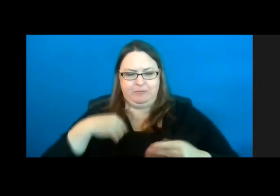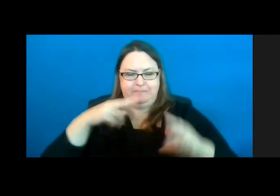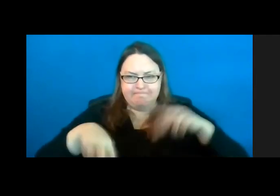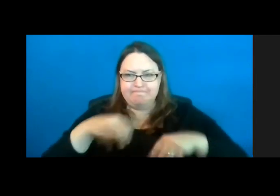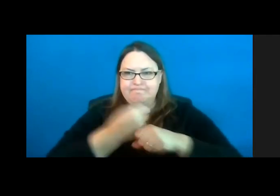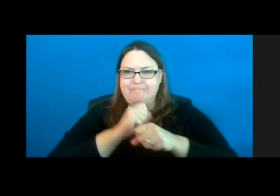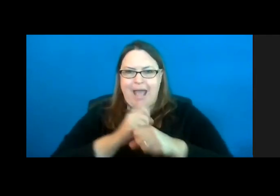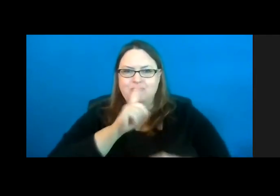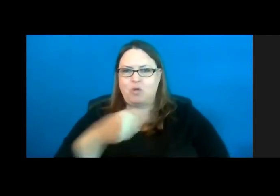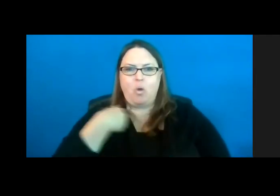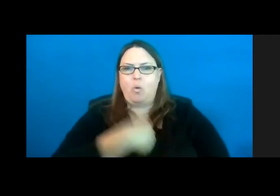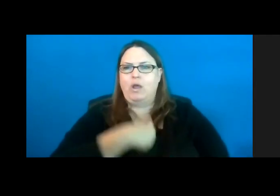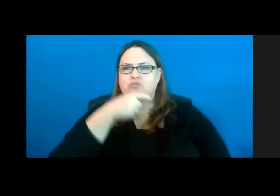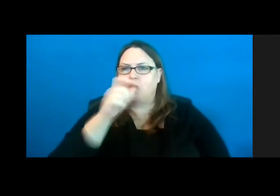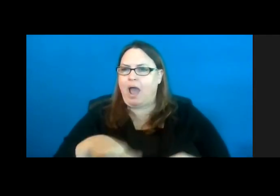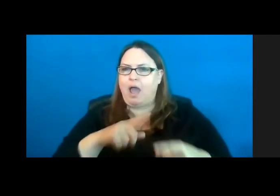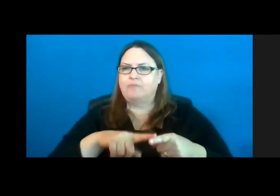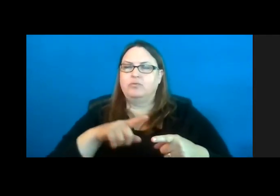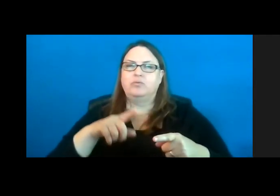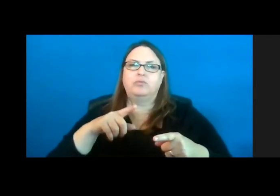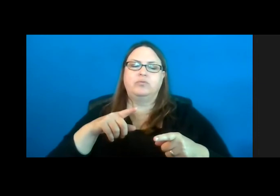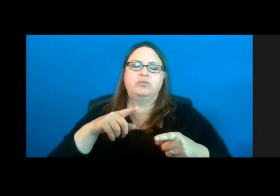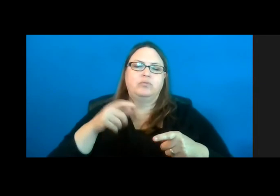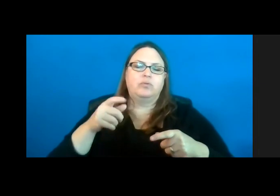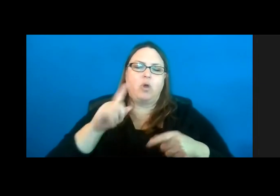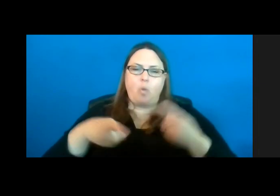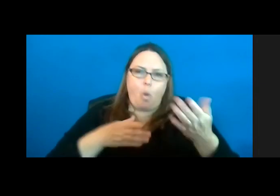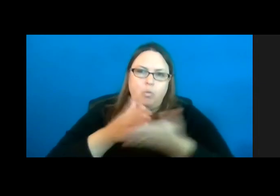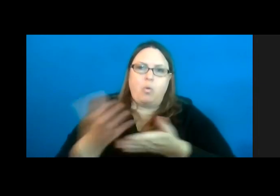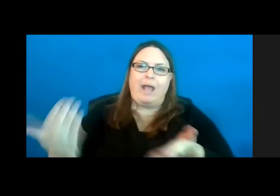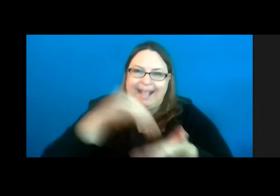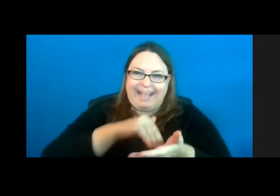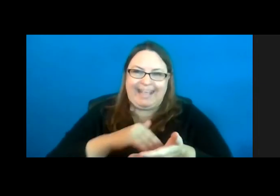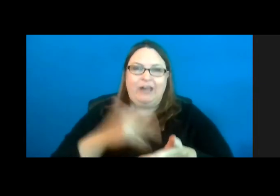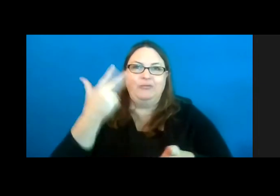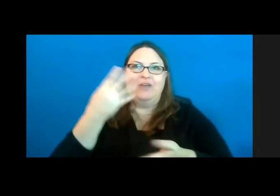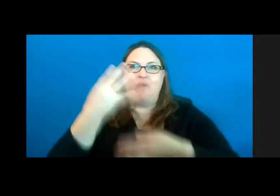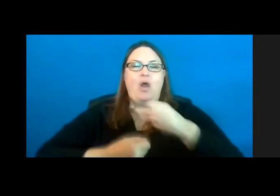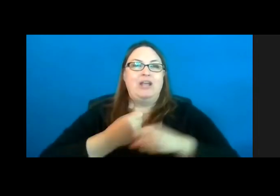to go back through those three or four years later when somebody complains that it's not accessible.